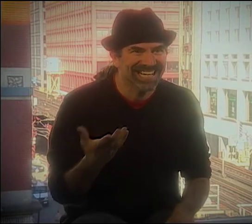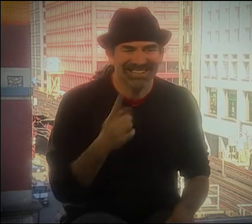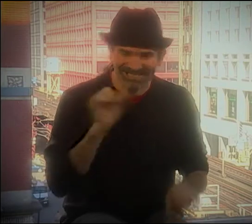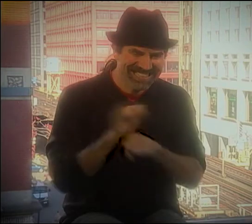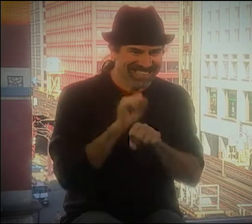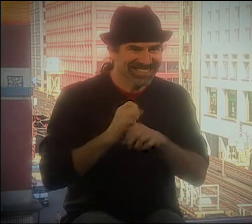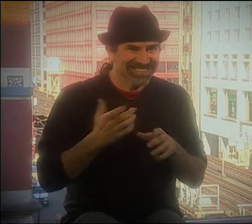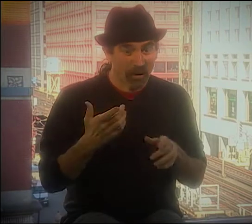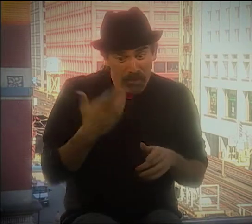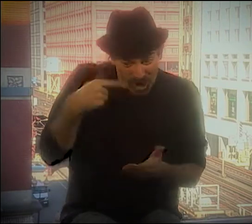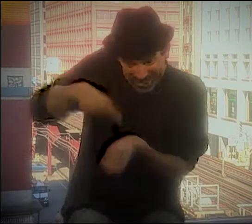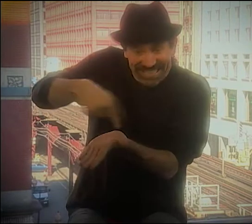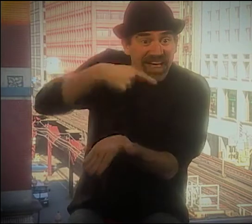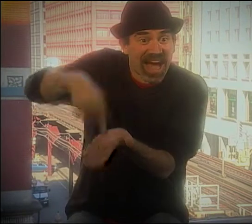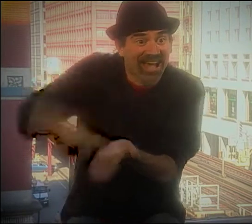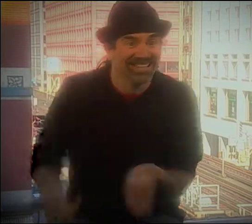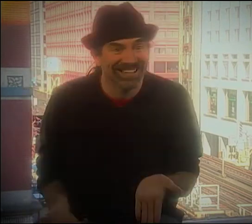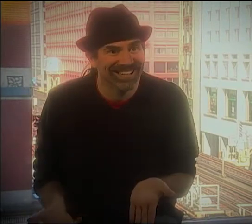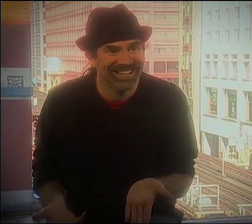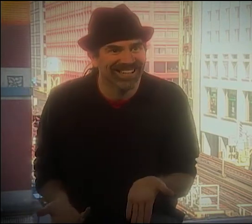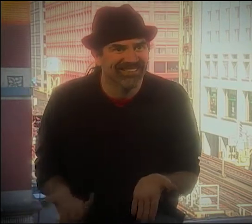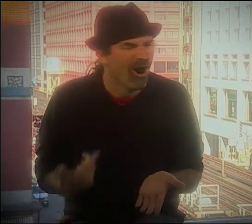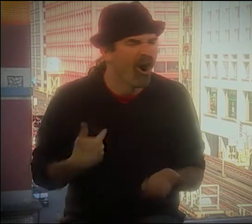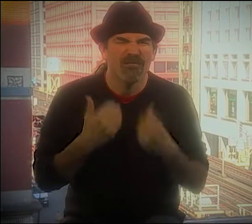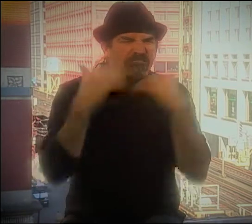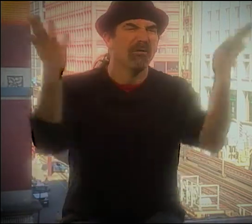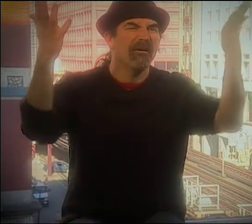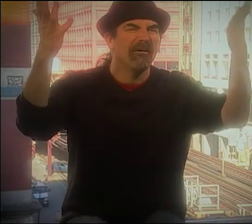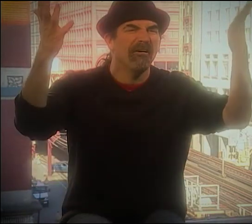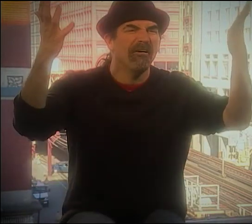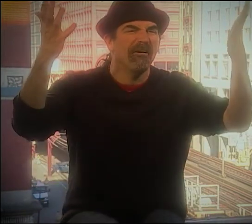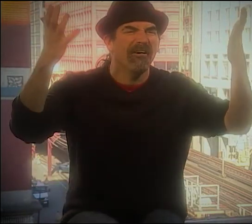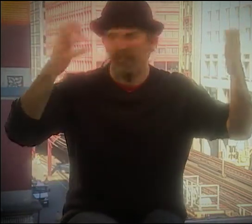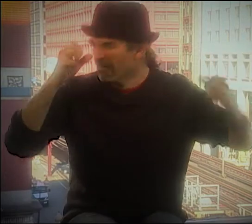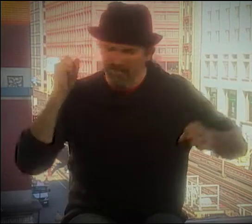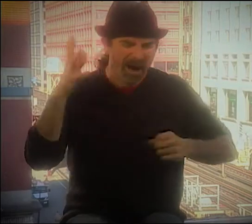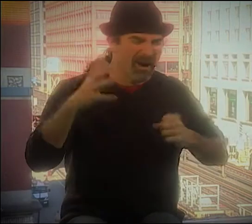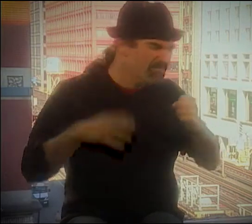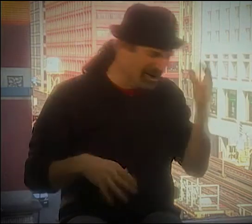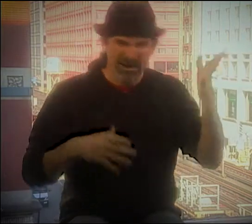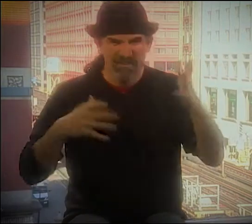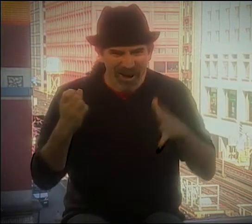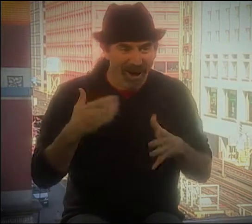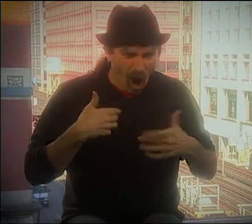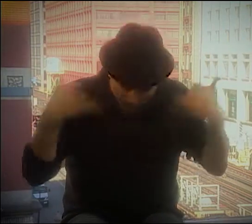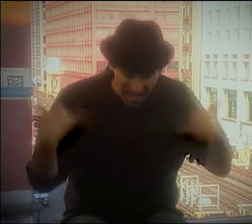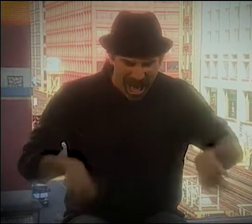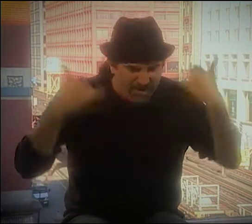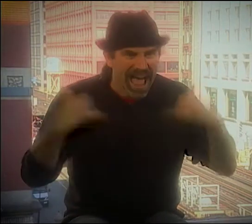OUT OF IT. I MEAN, AND IT SAYS IT IN THE WORDS,